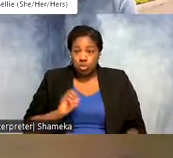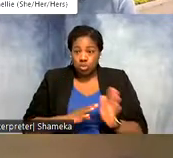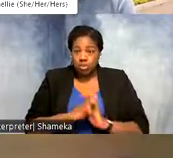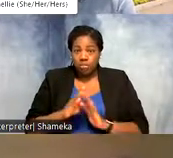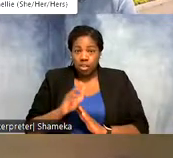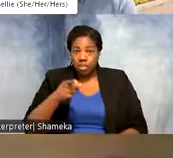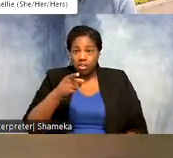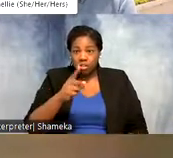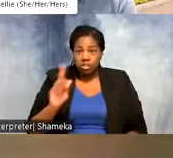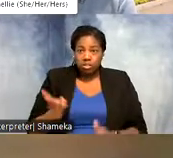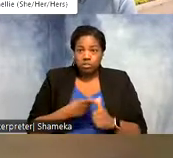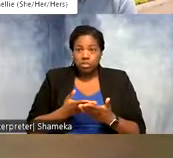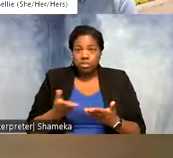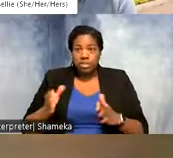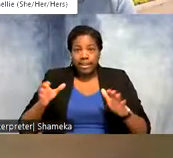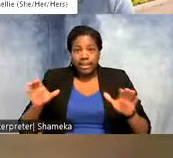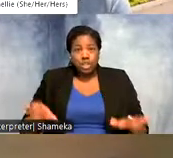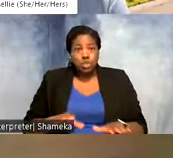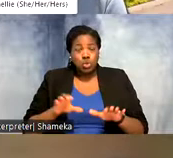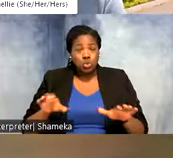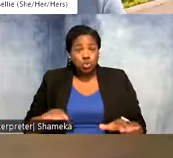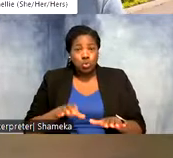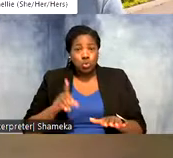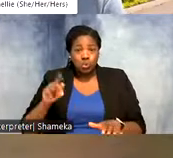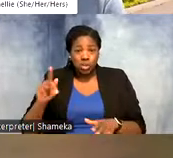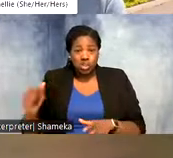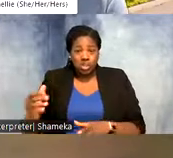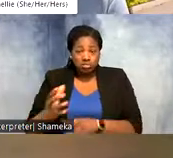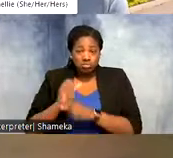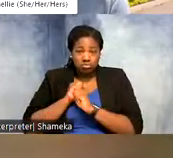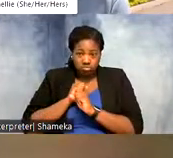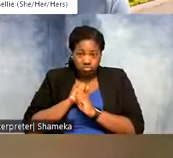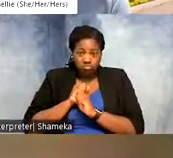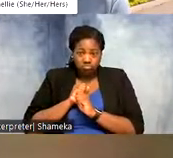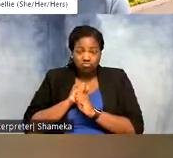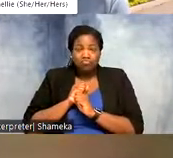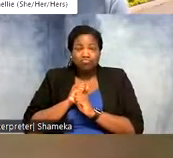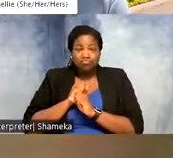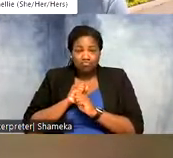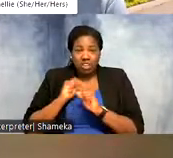one of the first things that I do when data are contributed to us. So I can plot the detections.